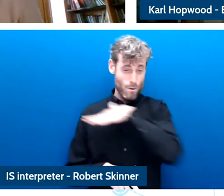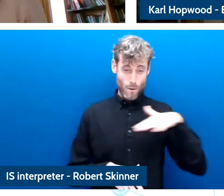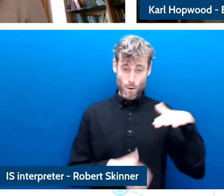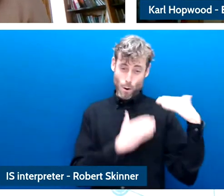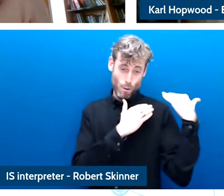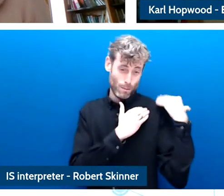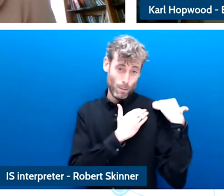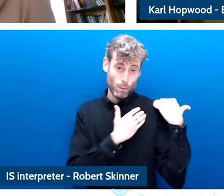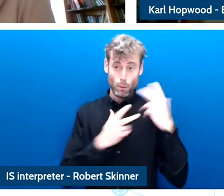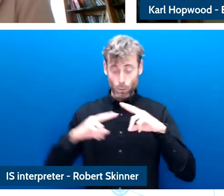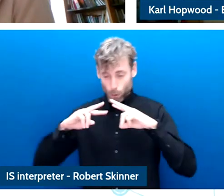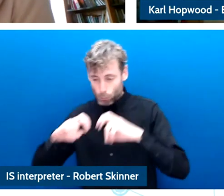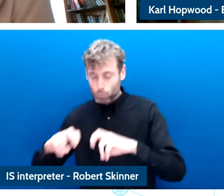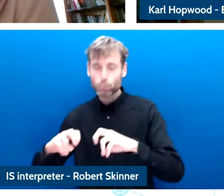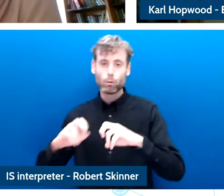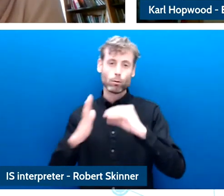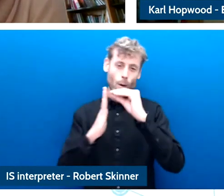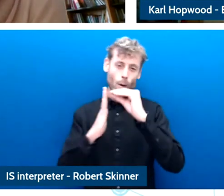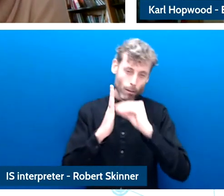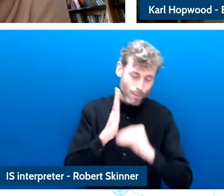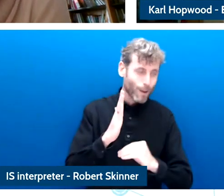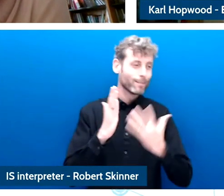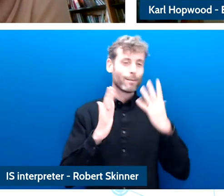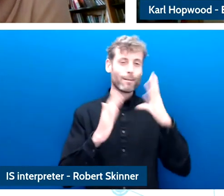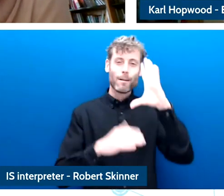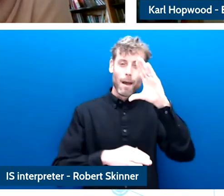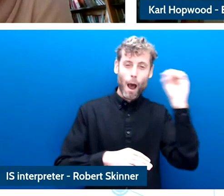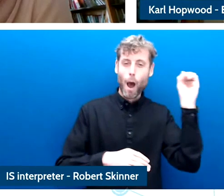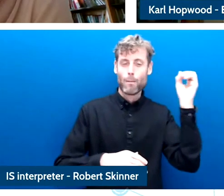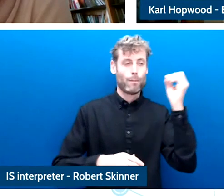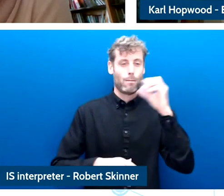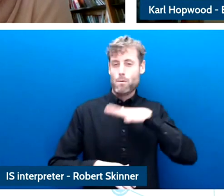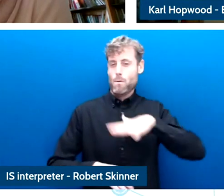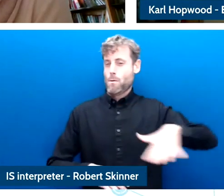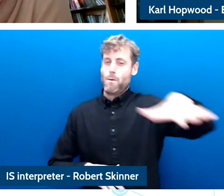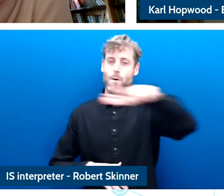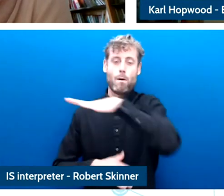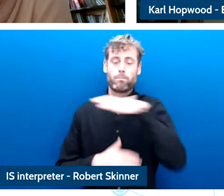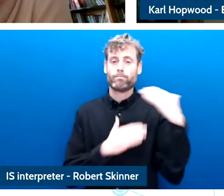And so colleagues this brings us to the end of the opening session and we had a